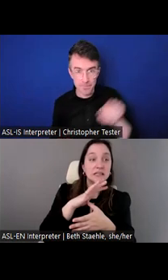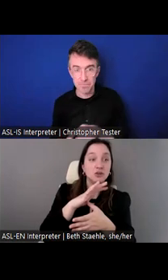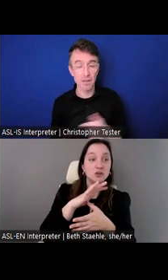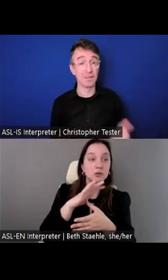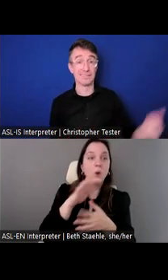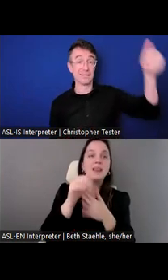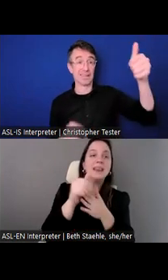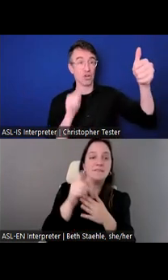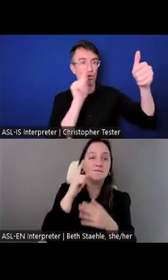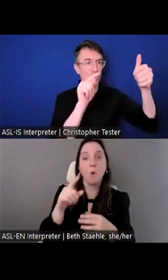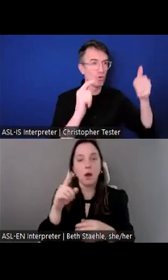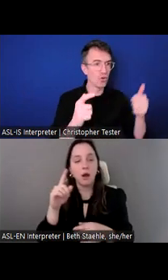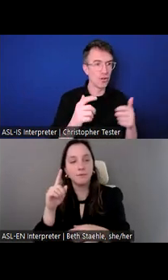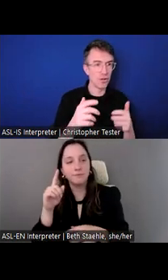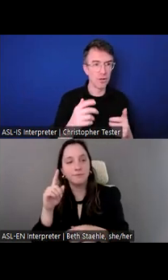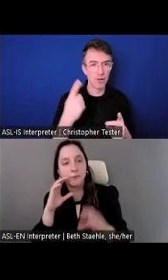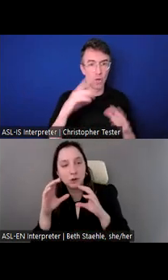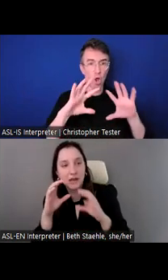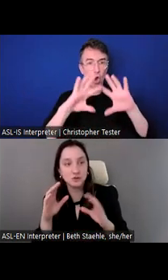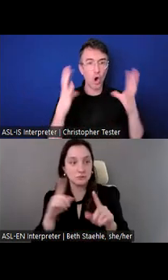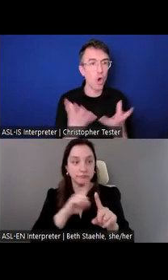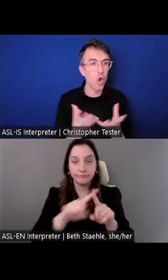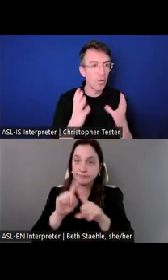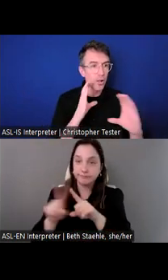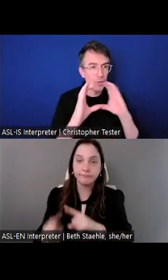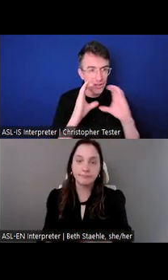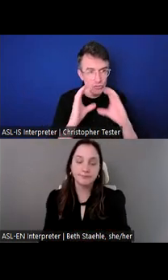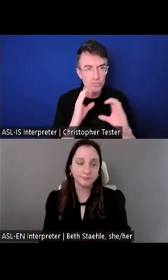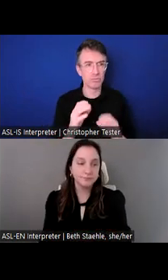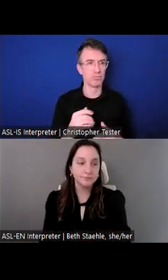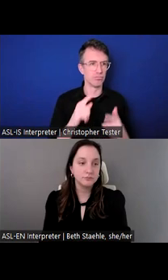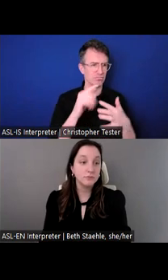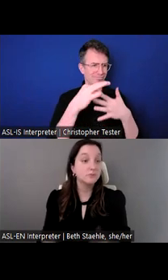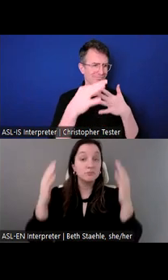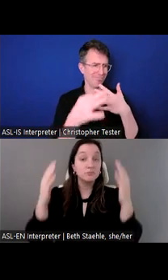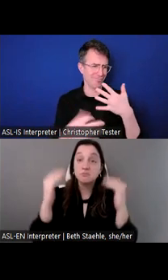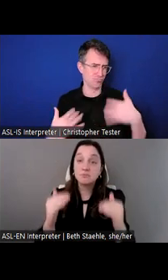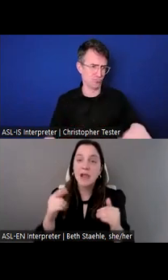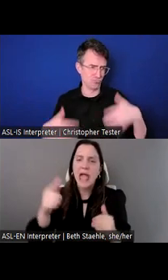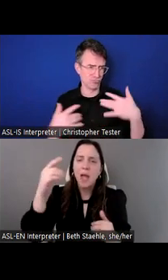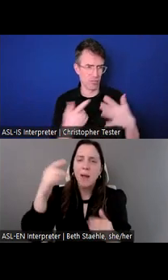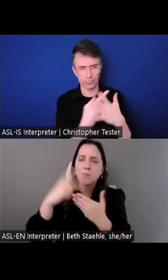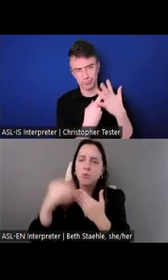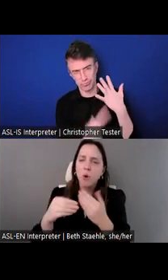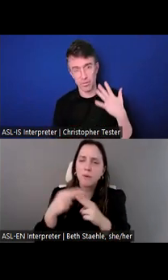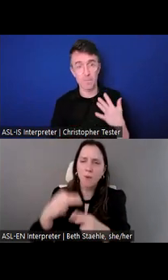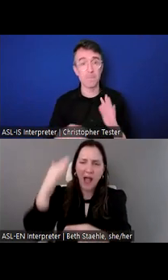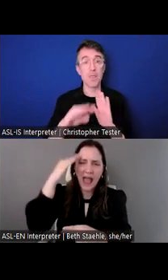team. We have teaching positions for our head start programs. We have I.T.